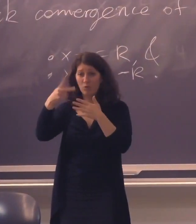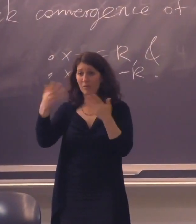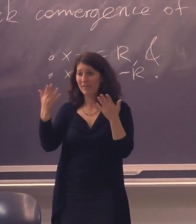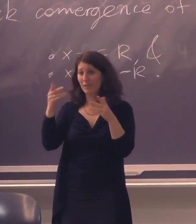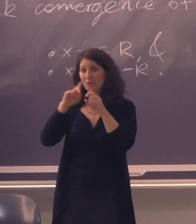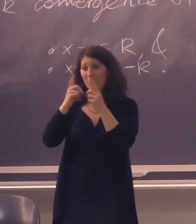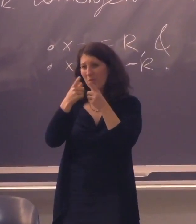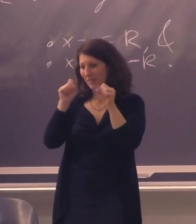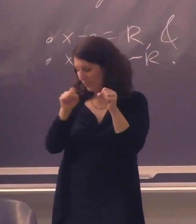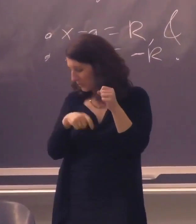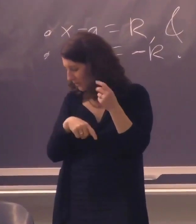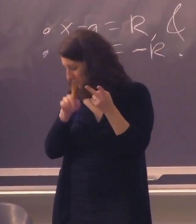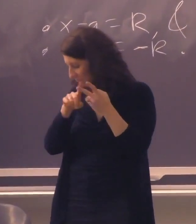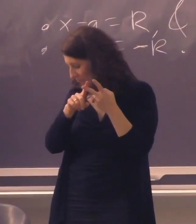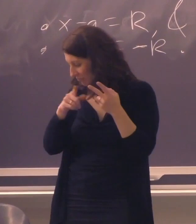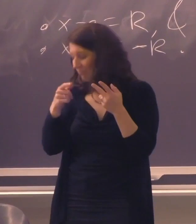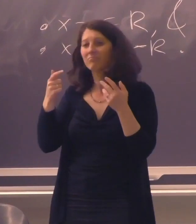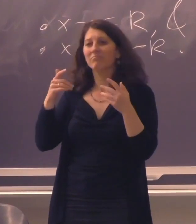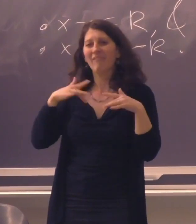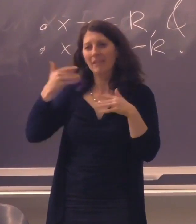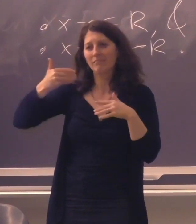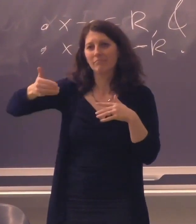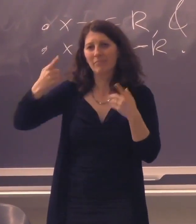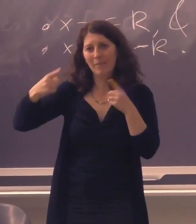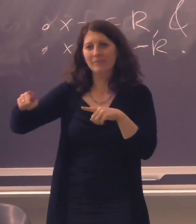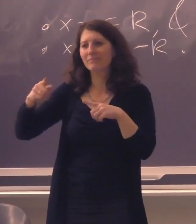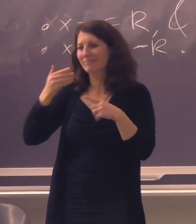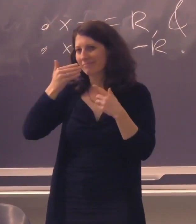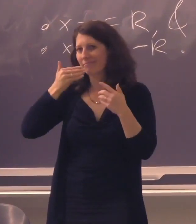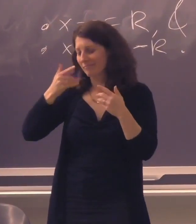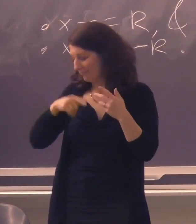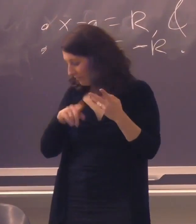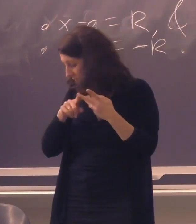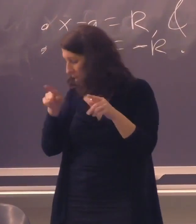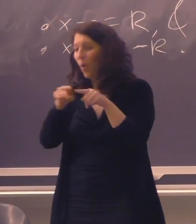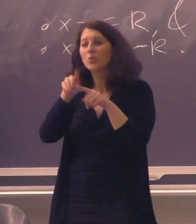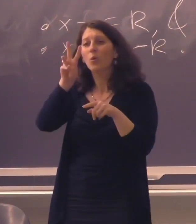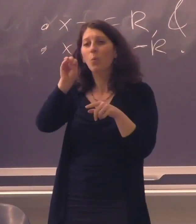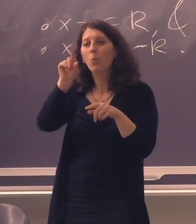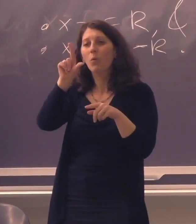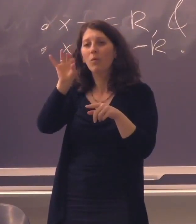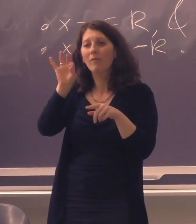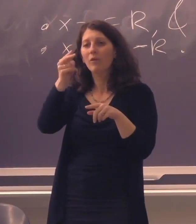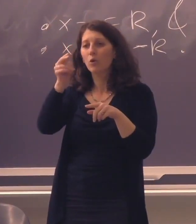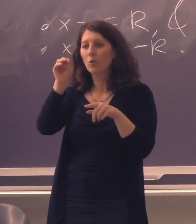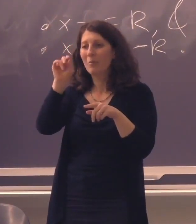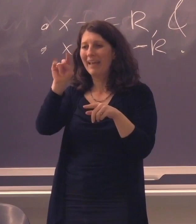First I'd like to thank the ASL program, Department of Linguistics, for making this event possible.